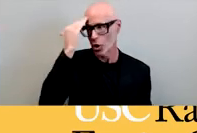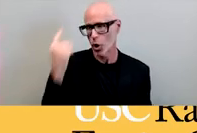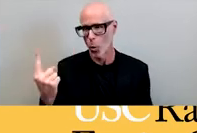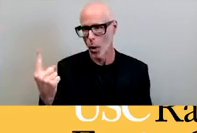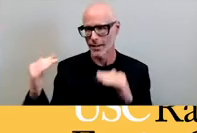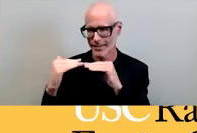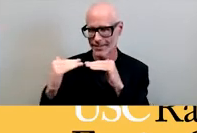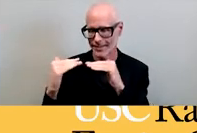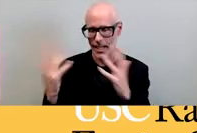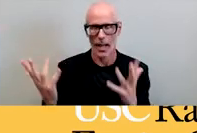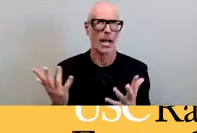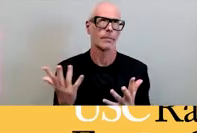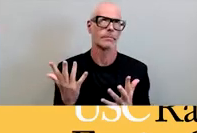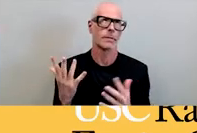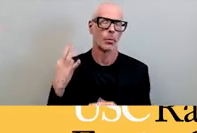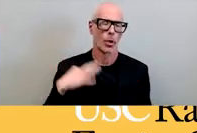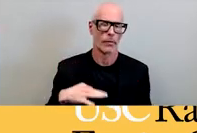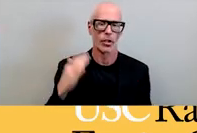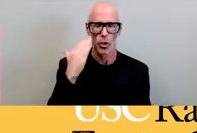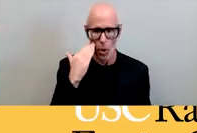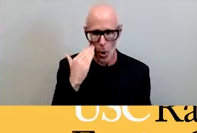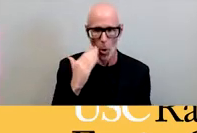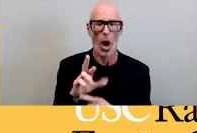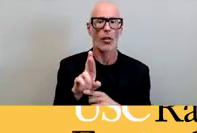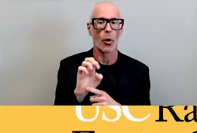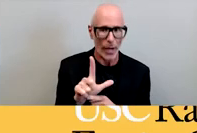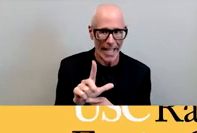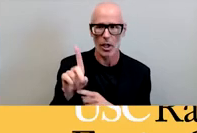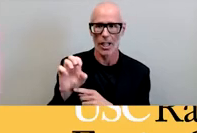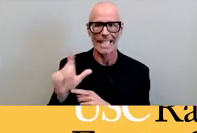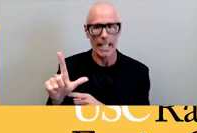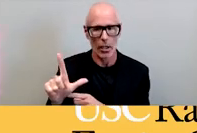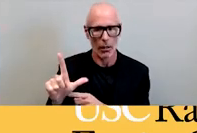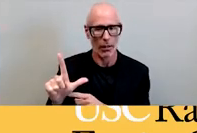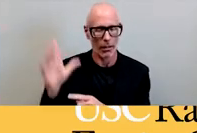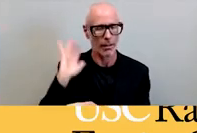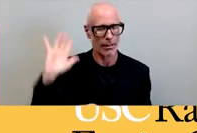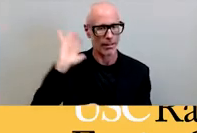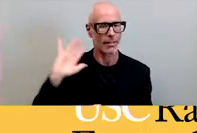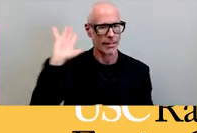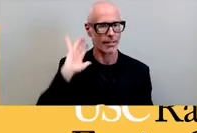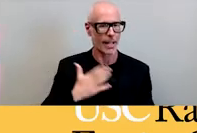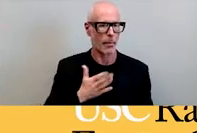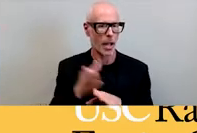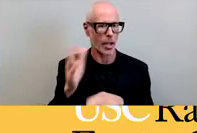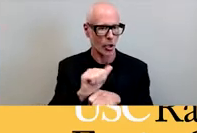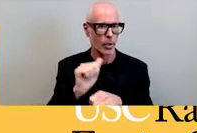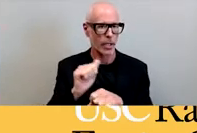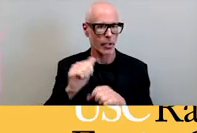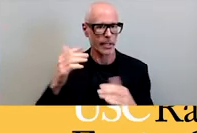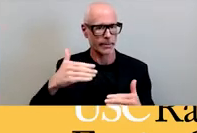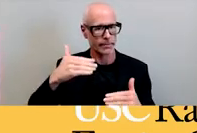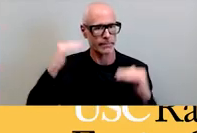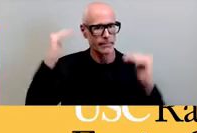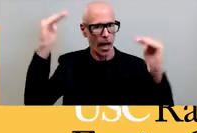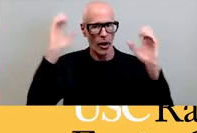privileged to have known the real deal so early in my career in higher education when i entered